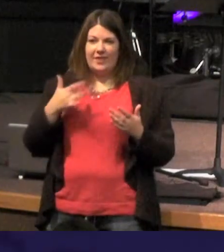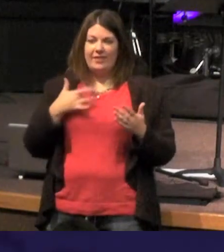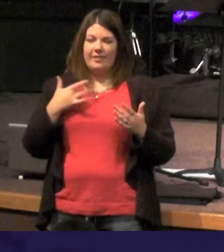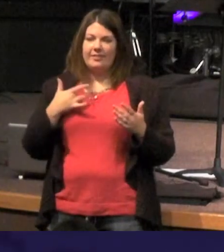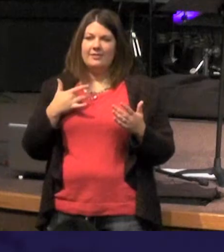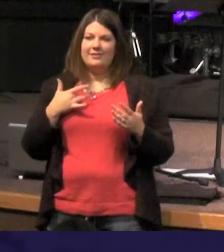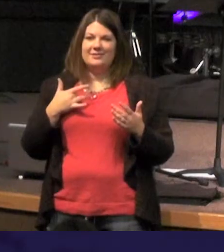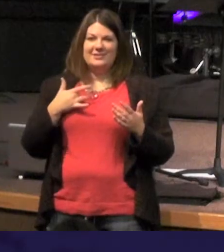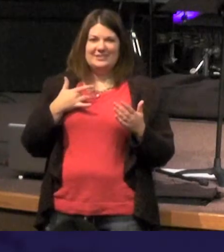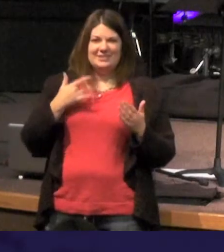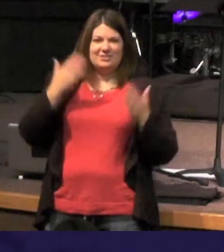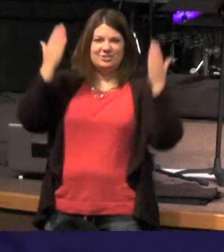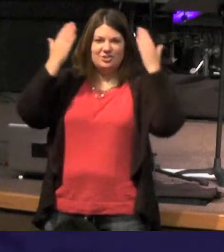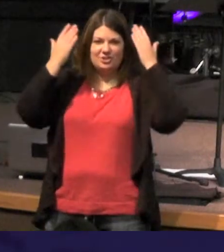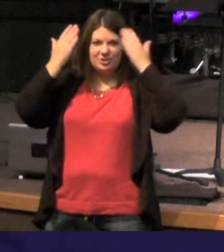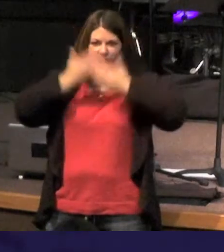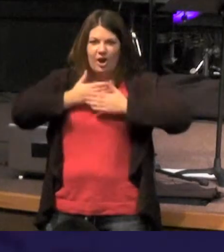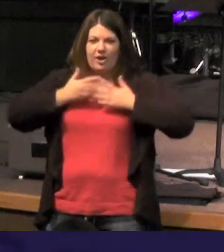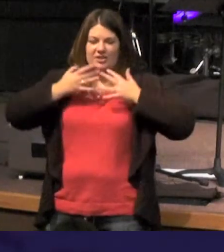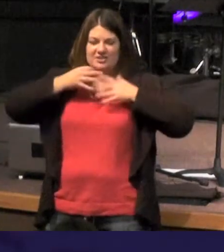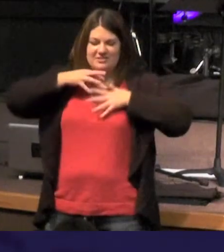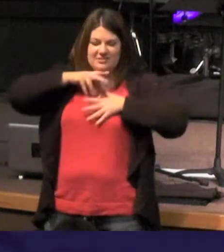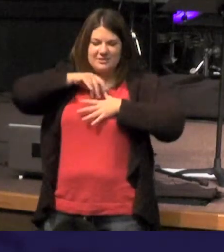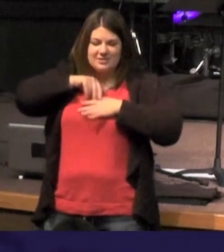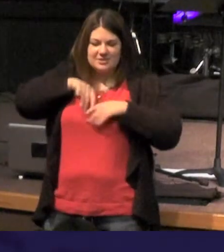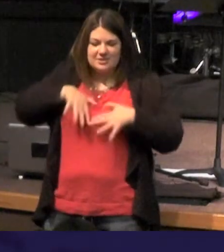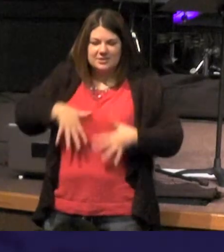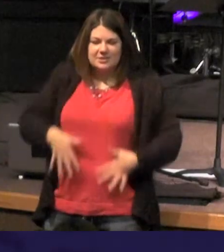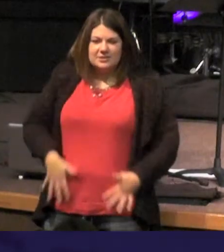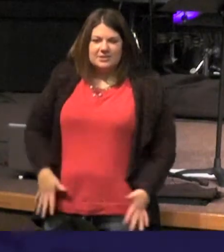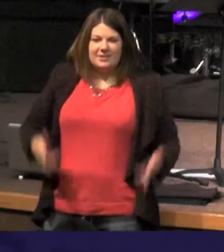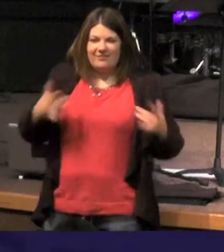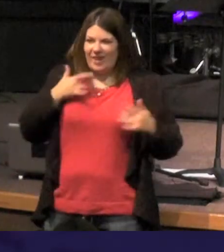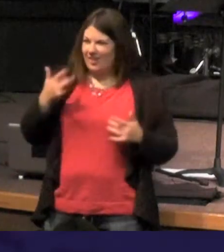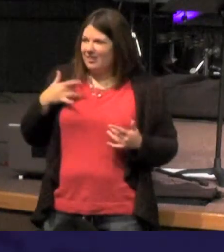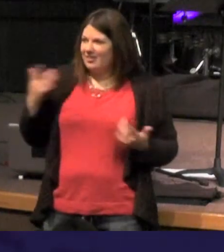darkness is squeezing in on you - anybody feels like life is crushing in around you - is there anybody here